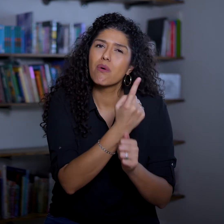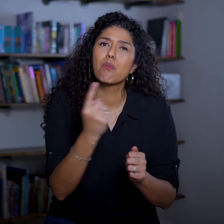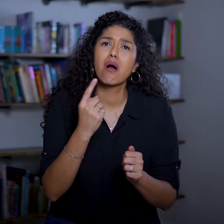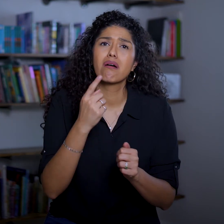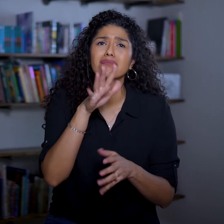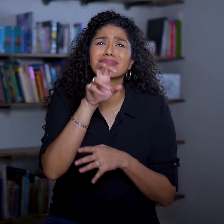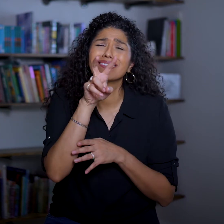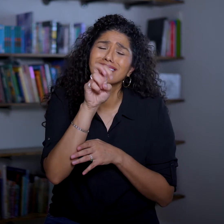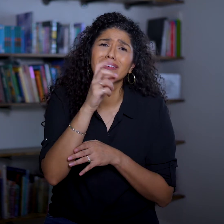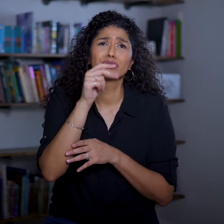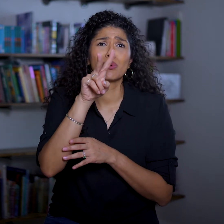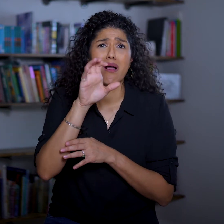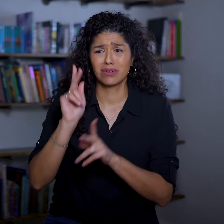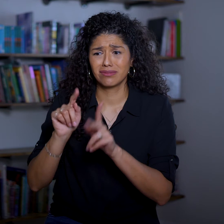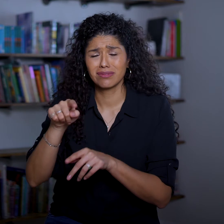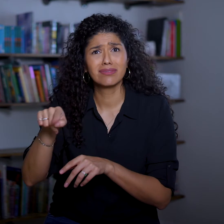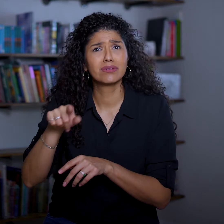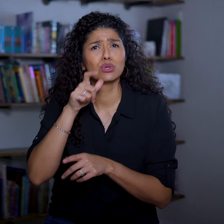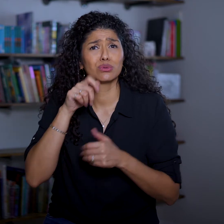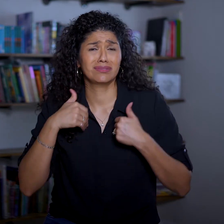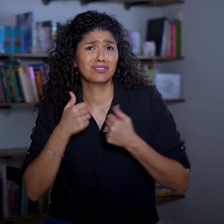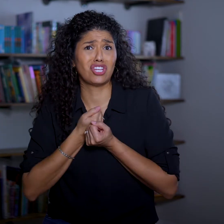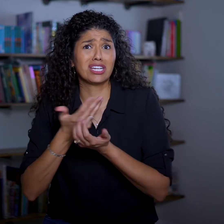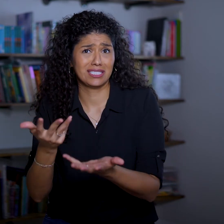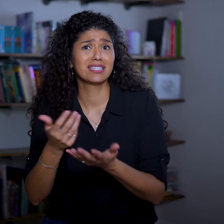even the 200 who were exhausted.